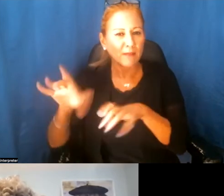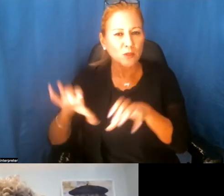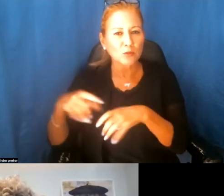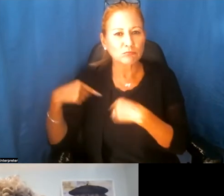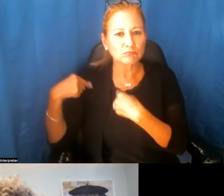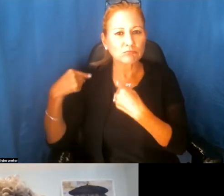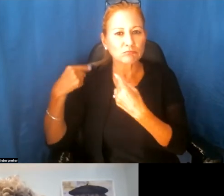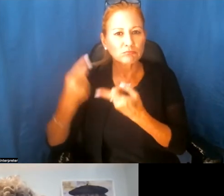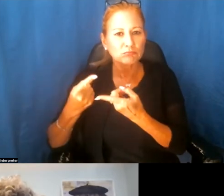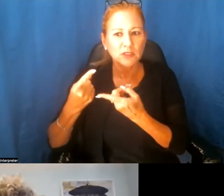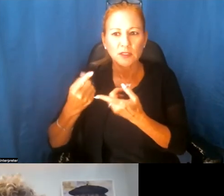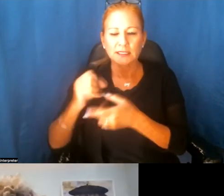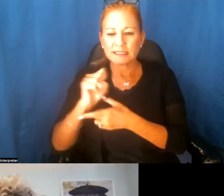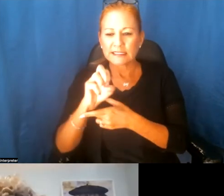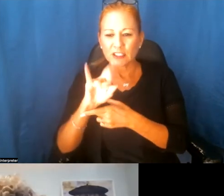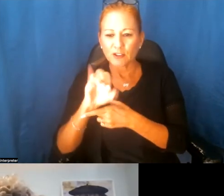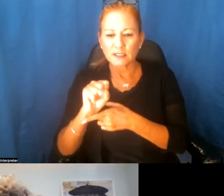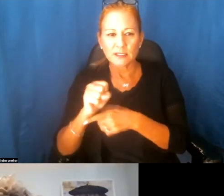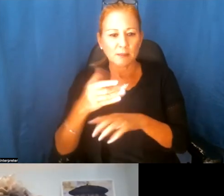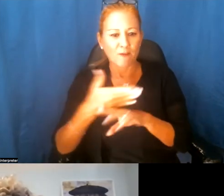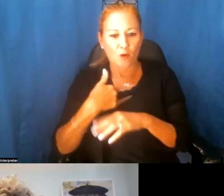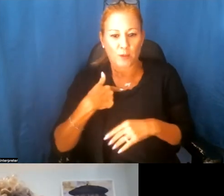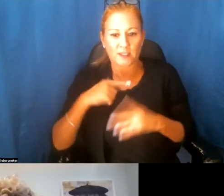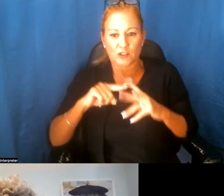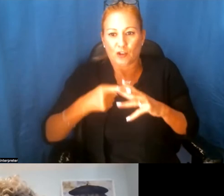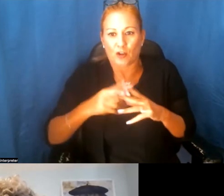you know a whole series, and before we even started talking about the Muslims in Brooklyn